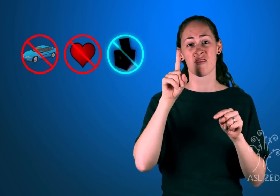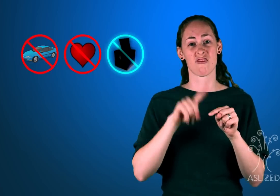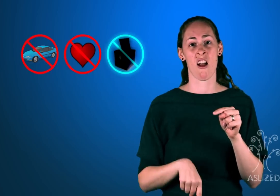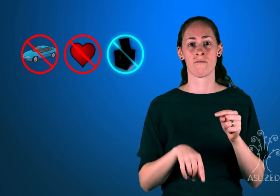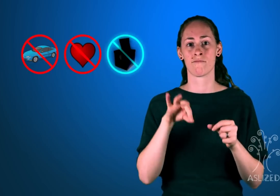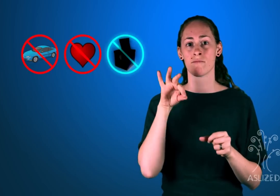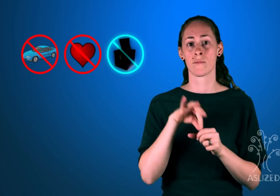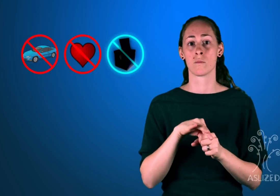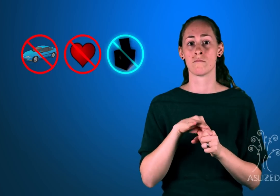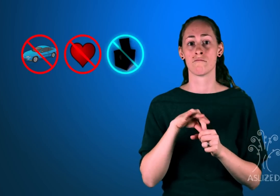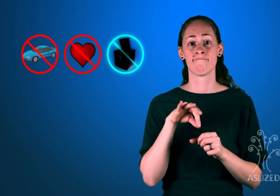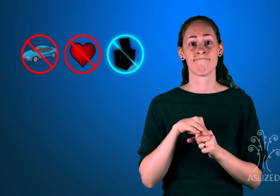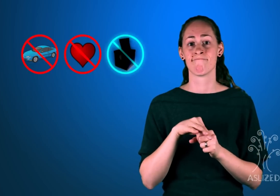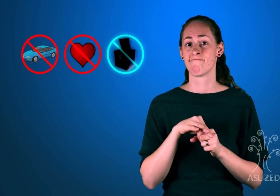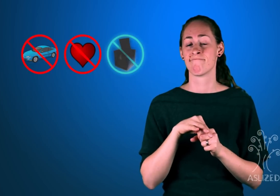Deaf people to vote.